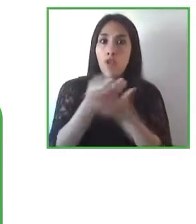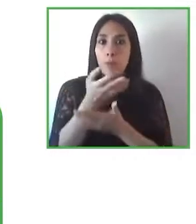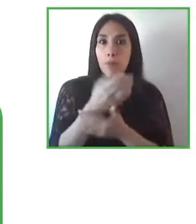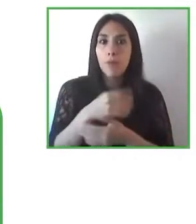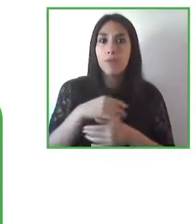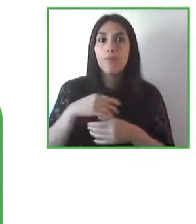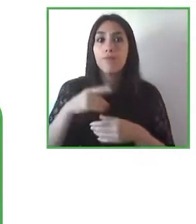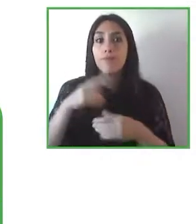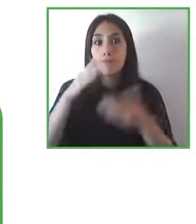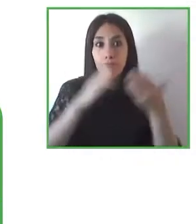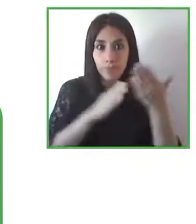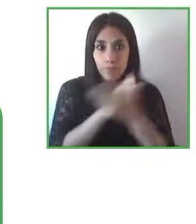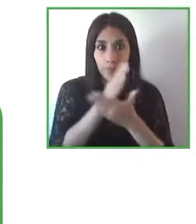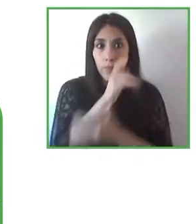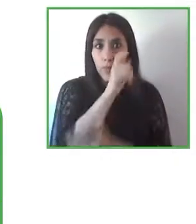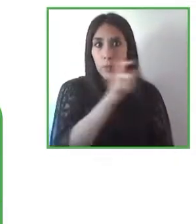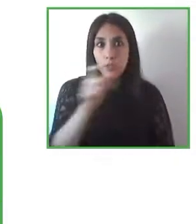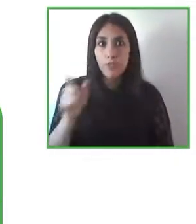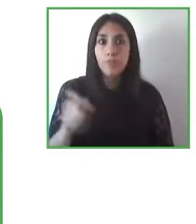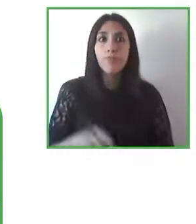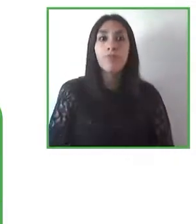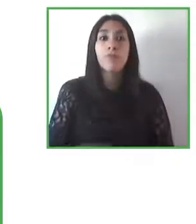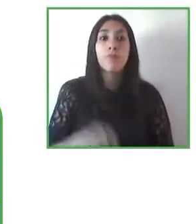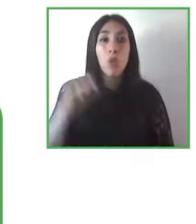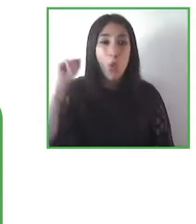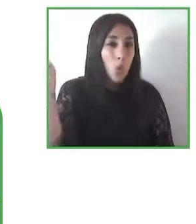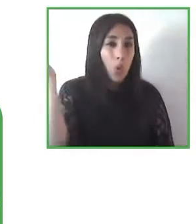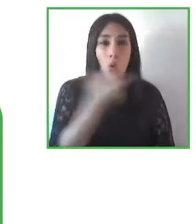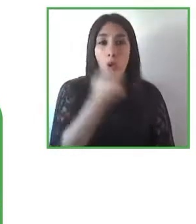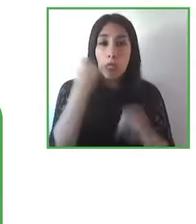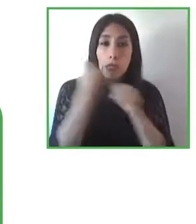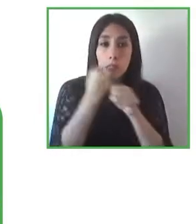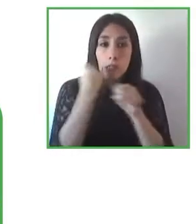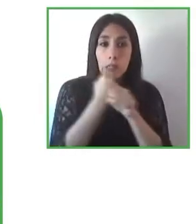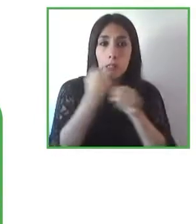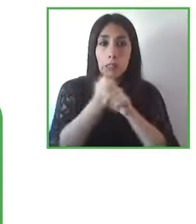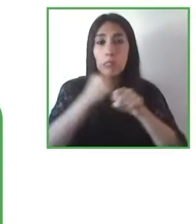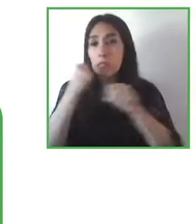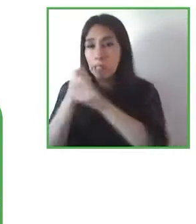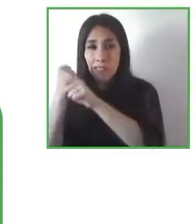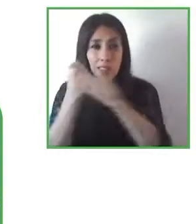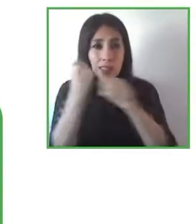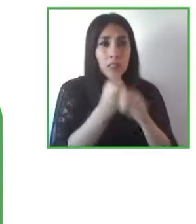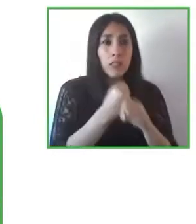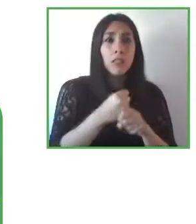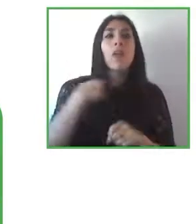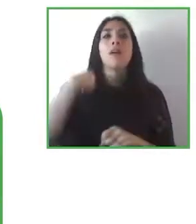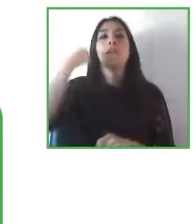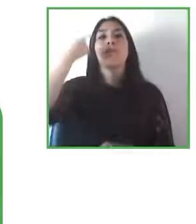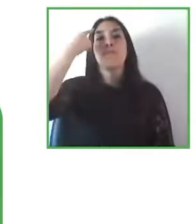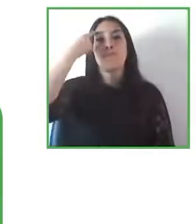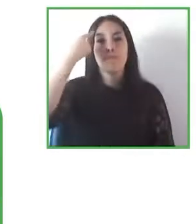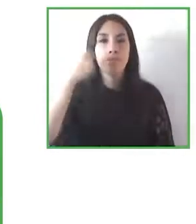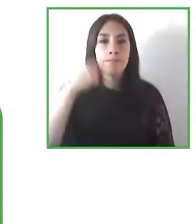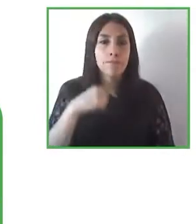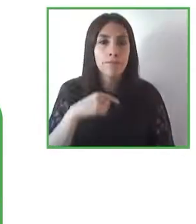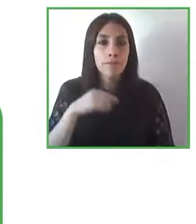company should ideally have a policy on ensuring accessibility and base down transformation of